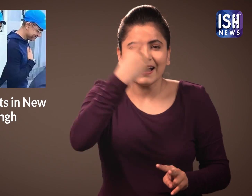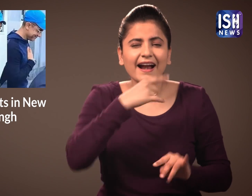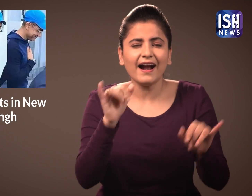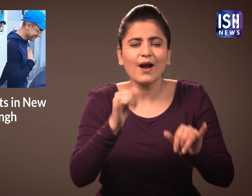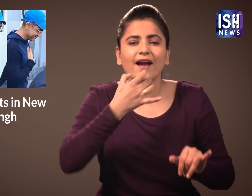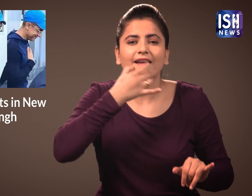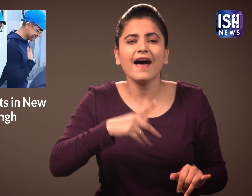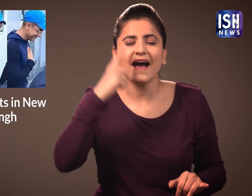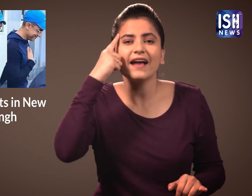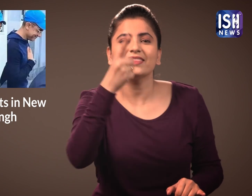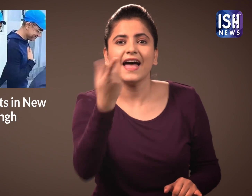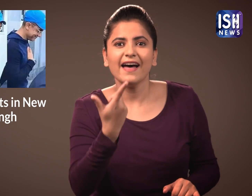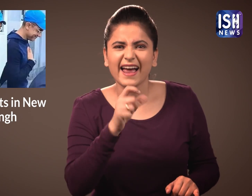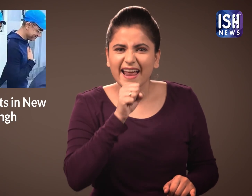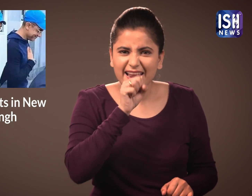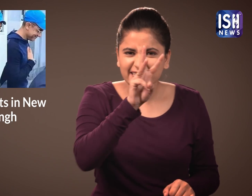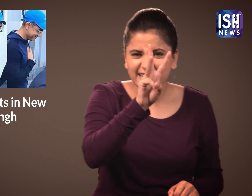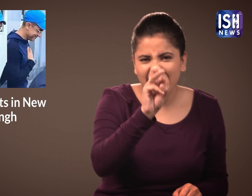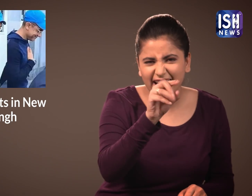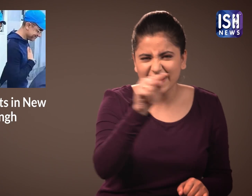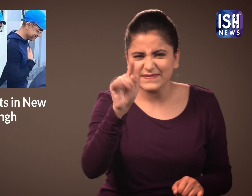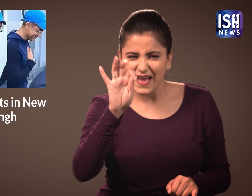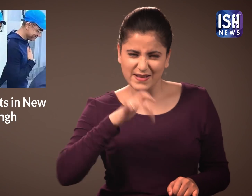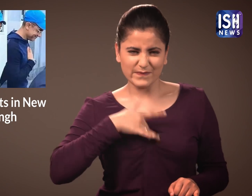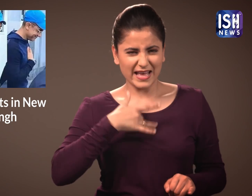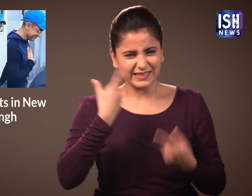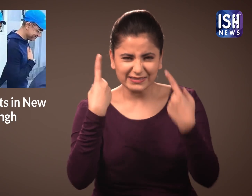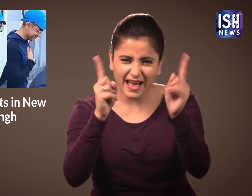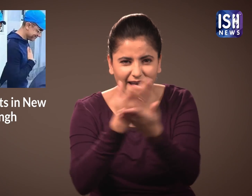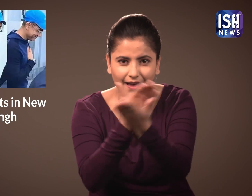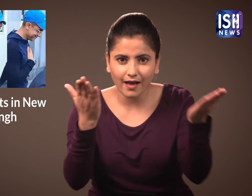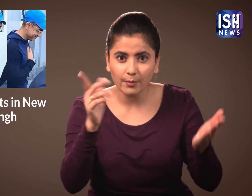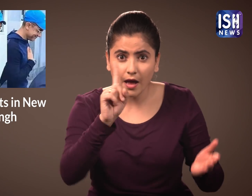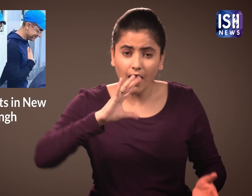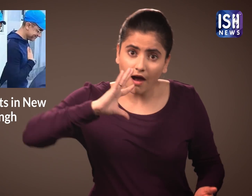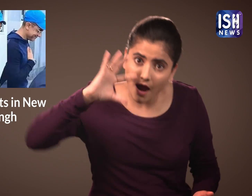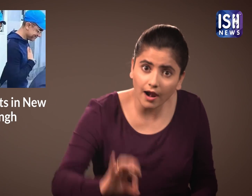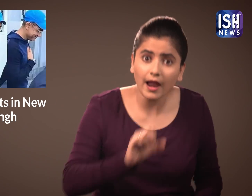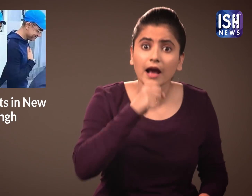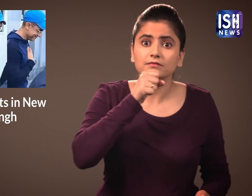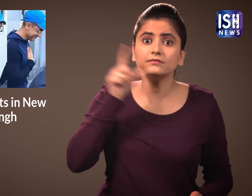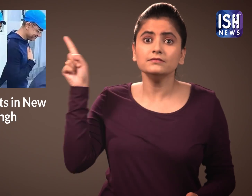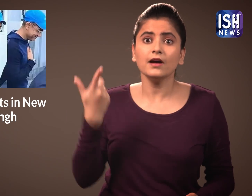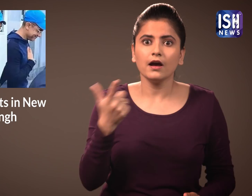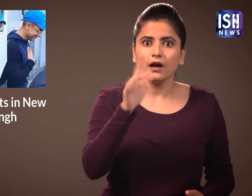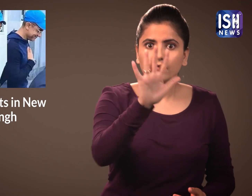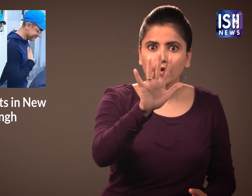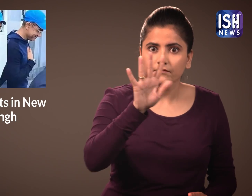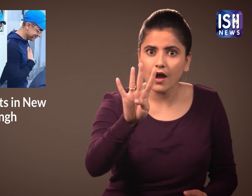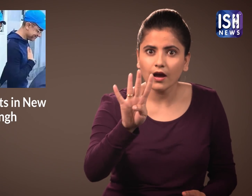You may think he is around 30-40 years old but he is actually 54 years old!